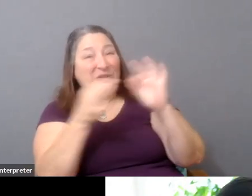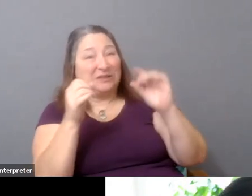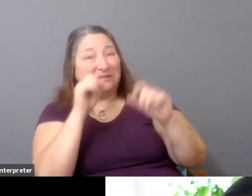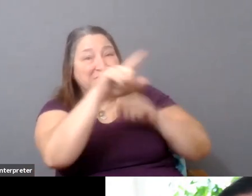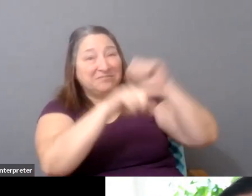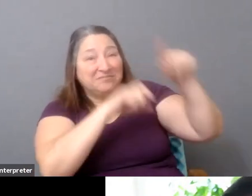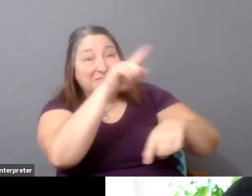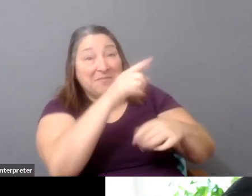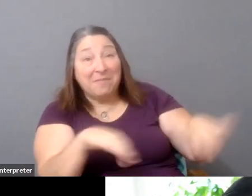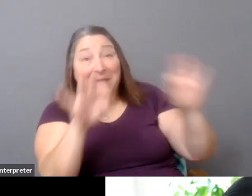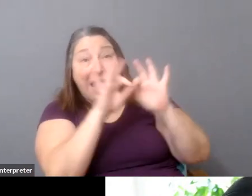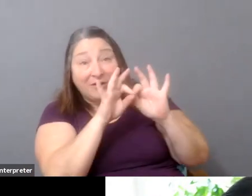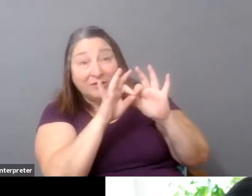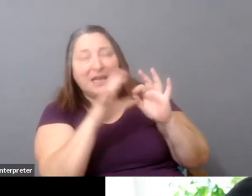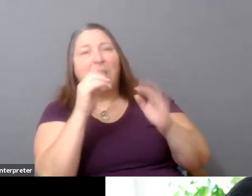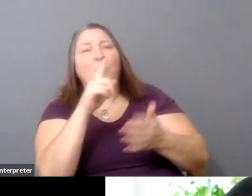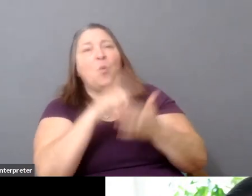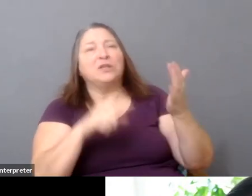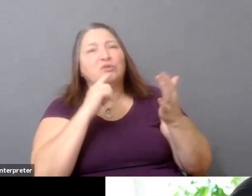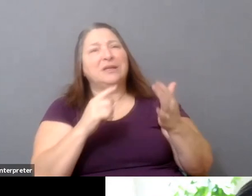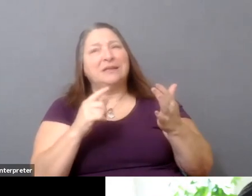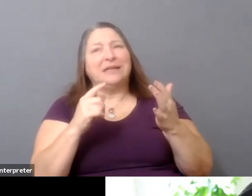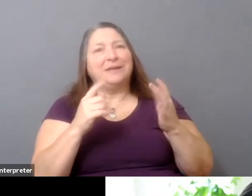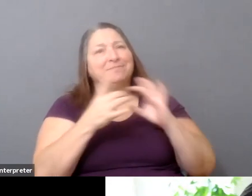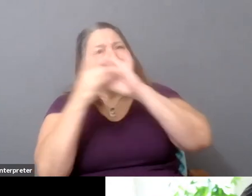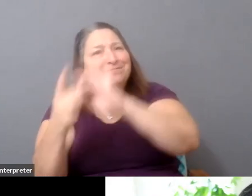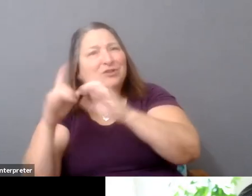an individual creator because it's not a-- it's not a one size fits all.